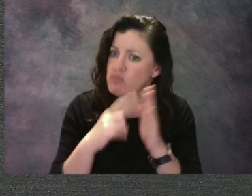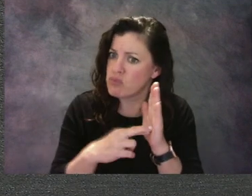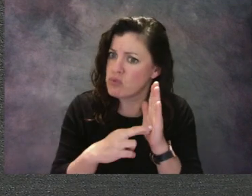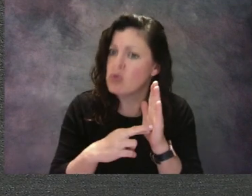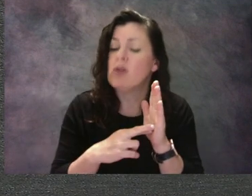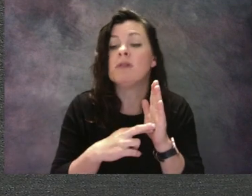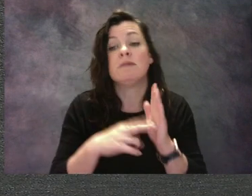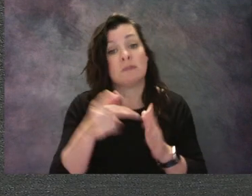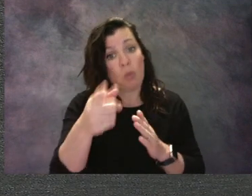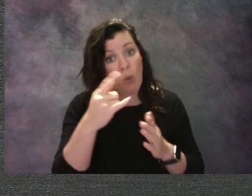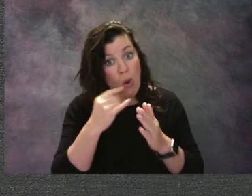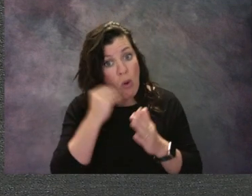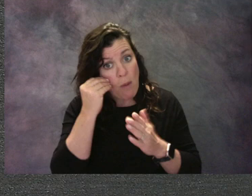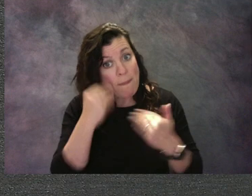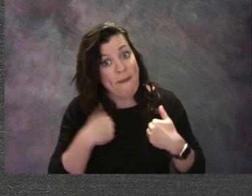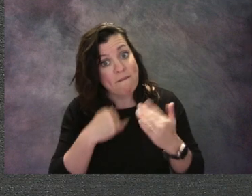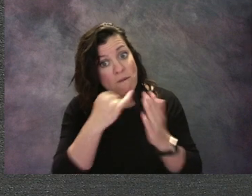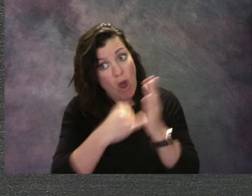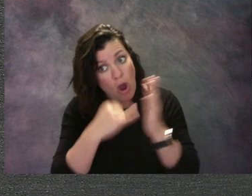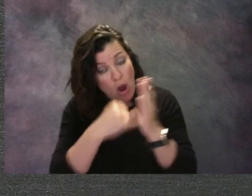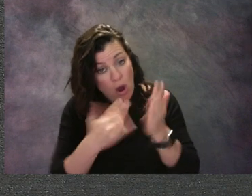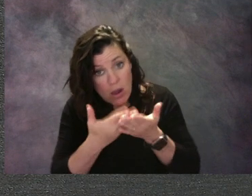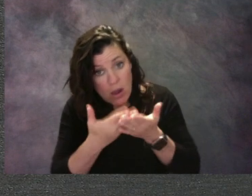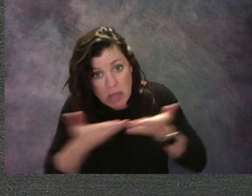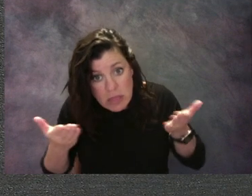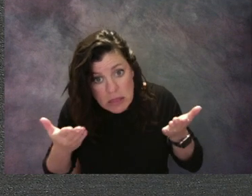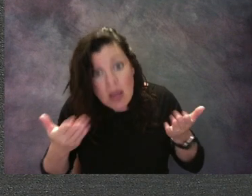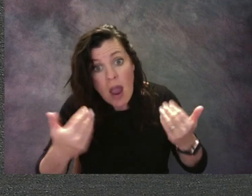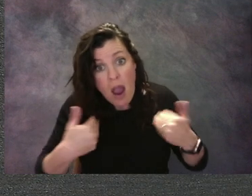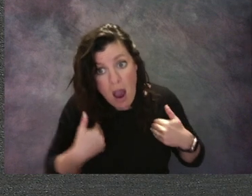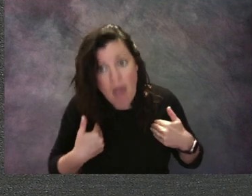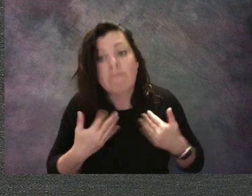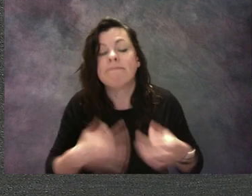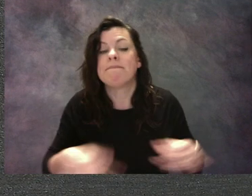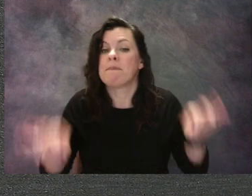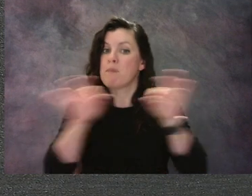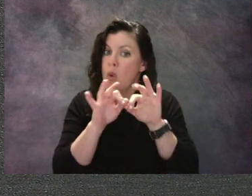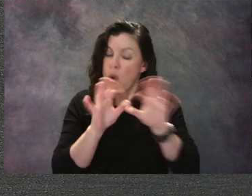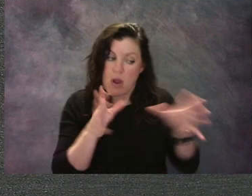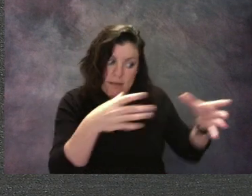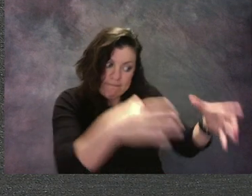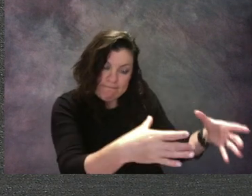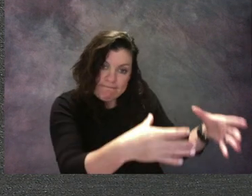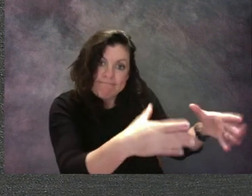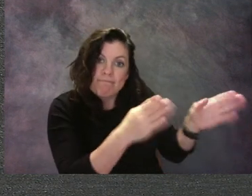it's important to keep them in a special spot so they're all together.